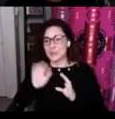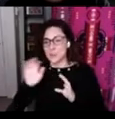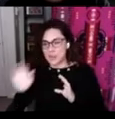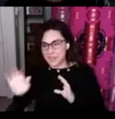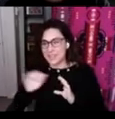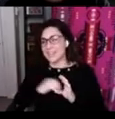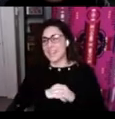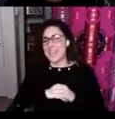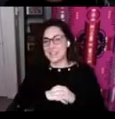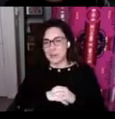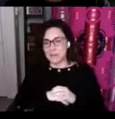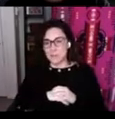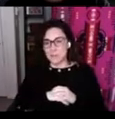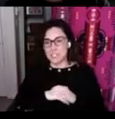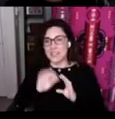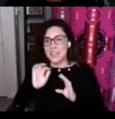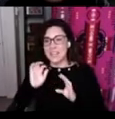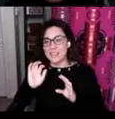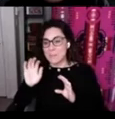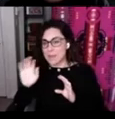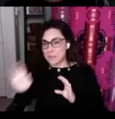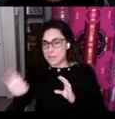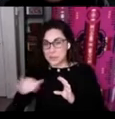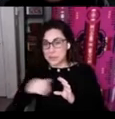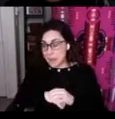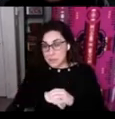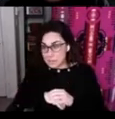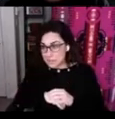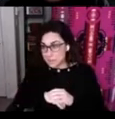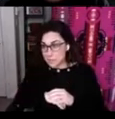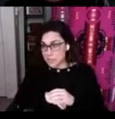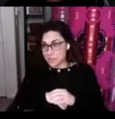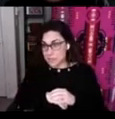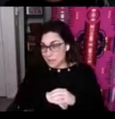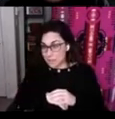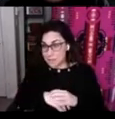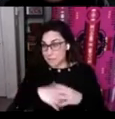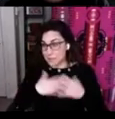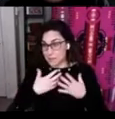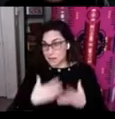working in K-12 immersion, they might be doing family-based immersion themselves where they're